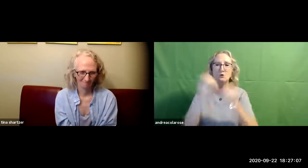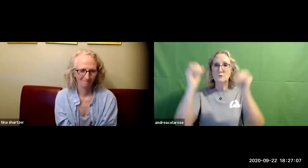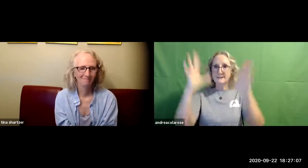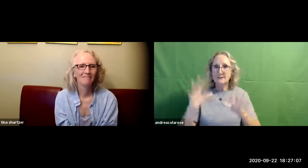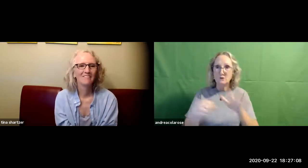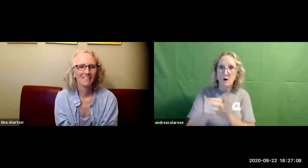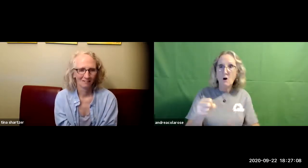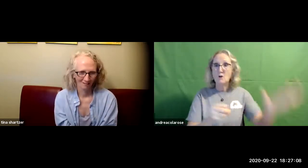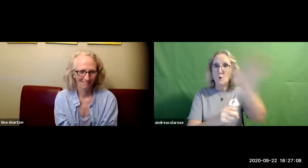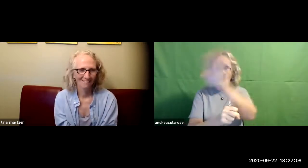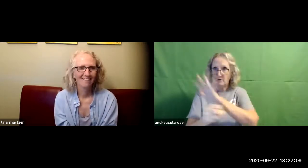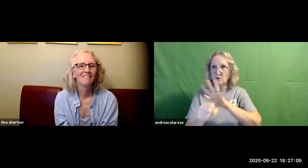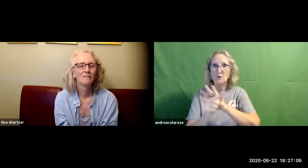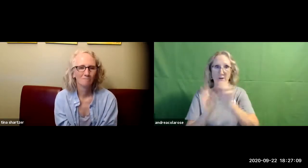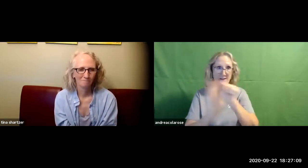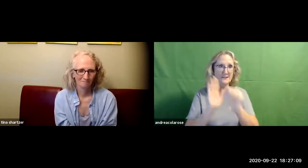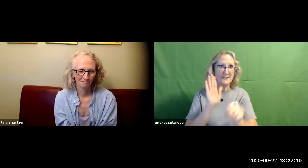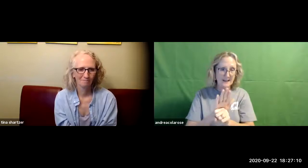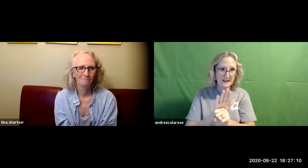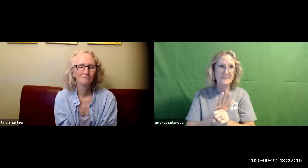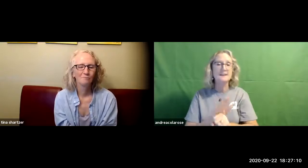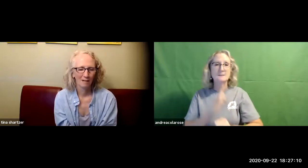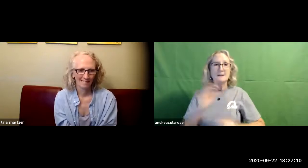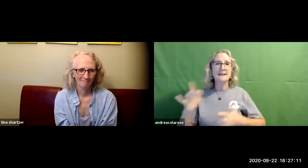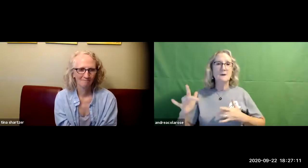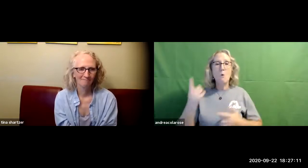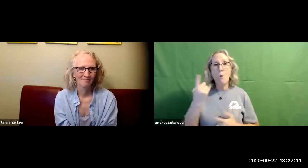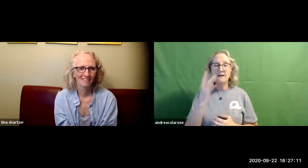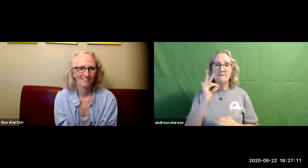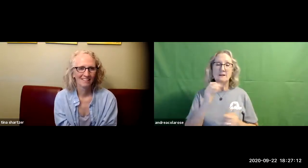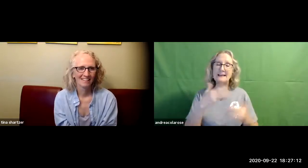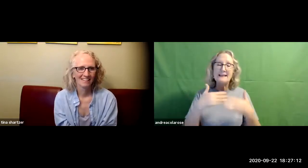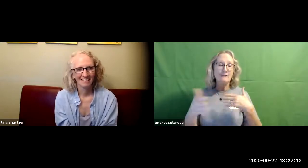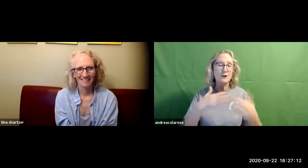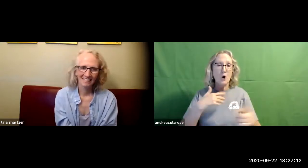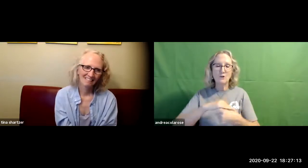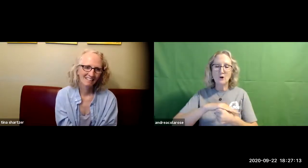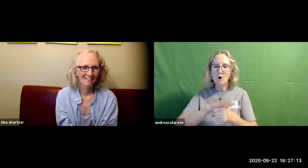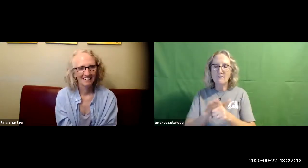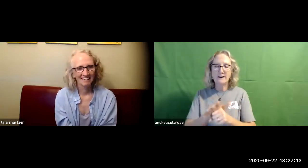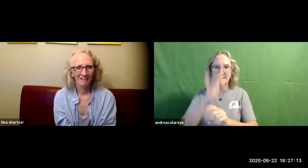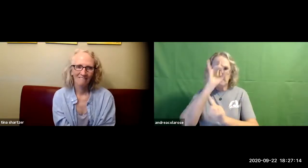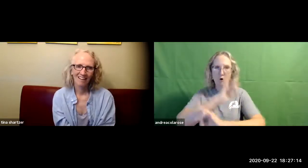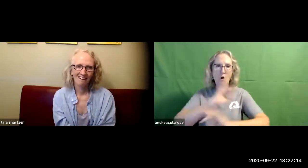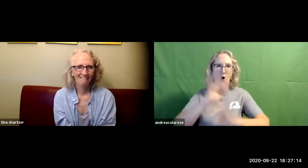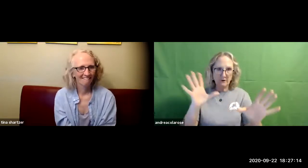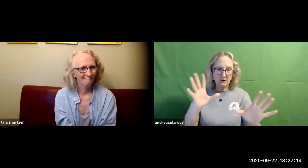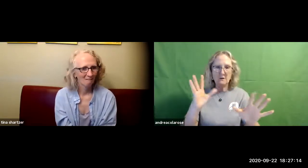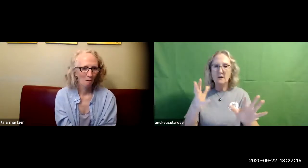teachers we support our teachers with these resources that's right we support teachers all